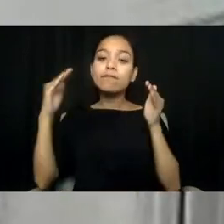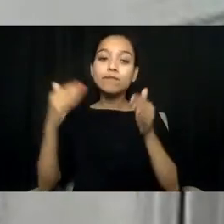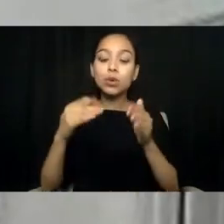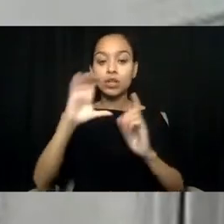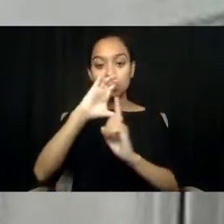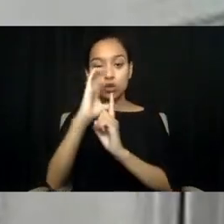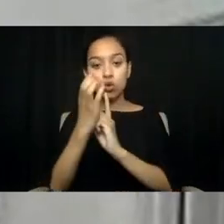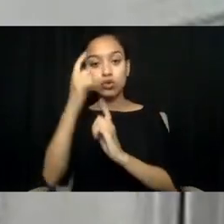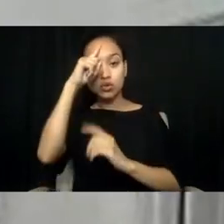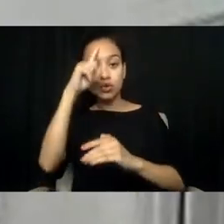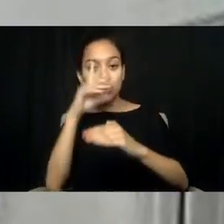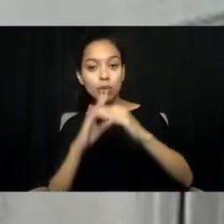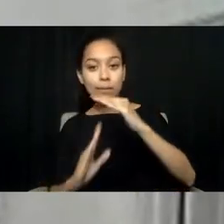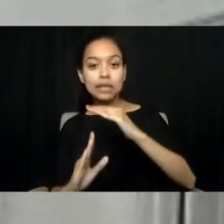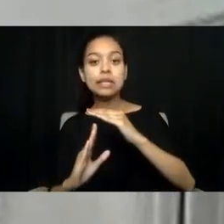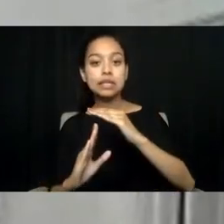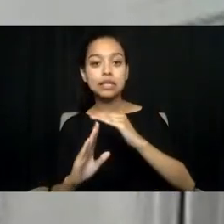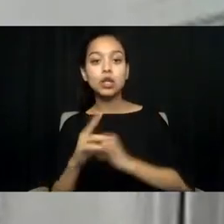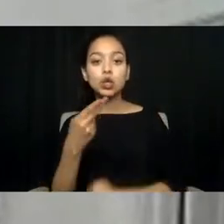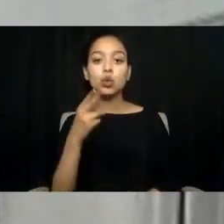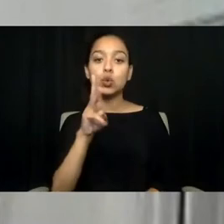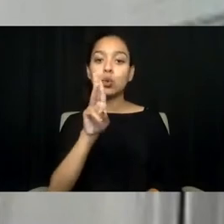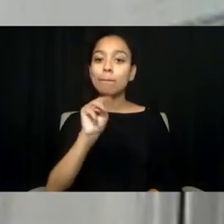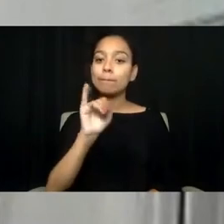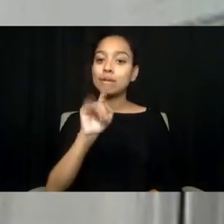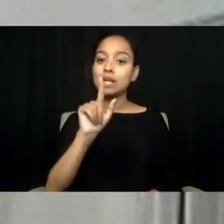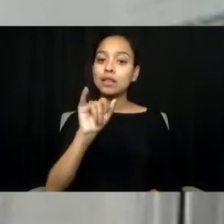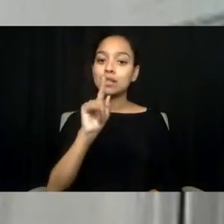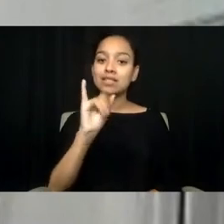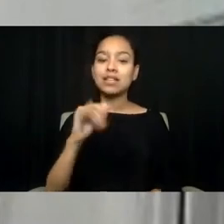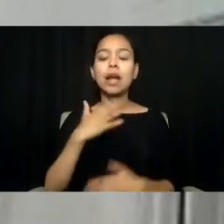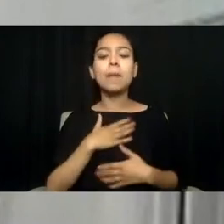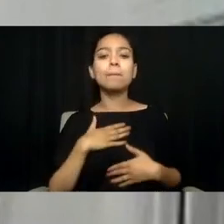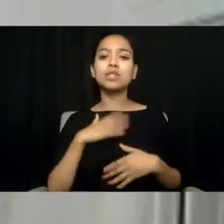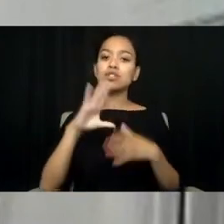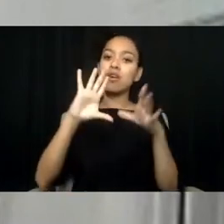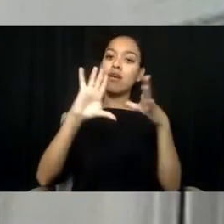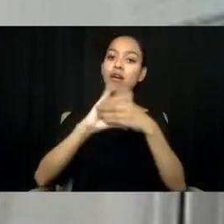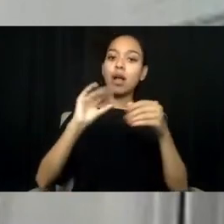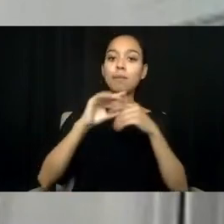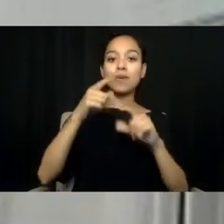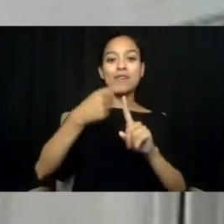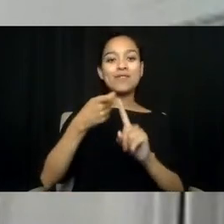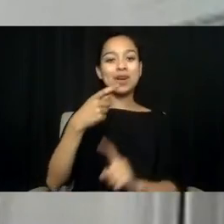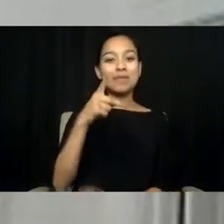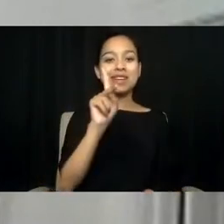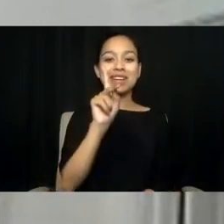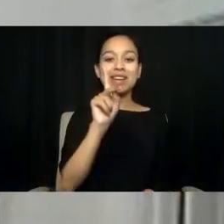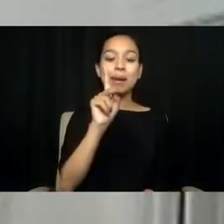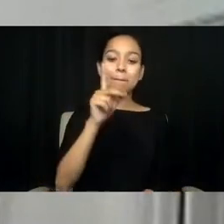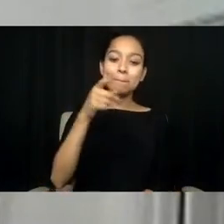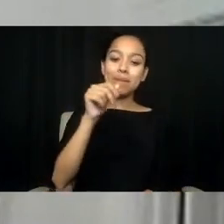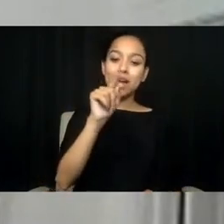I really appreciated the comments earlier from Mr. Patrick Kennedy of the accountability,